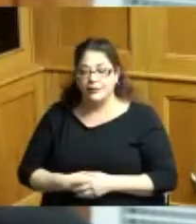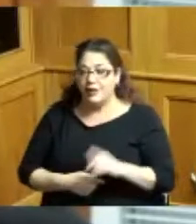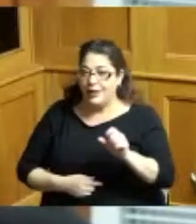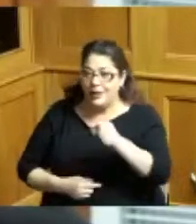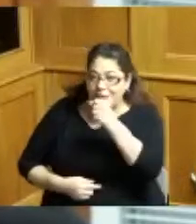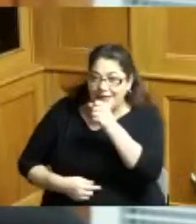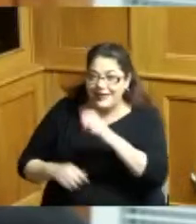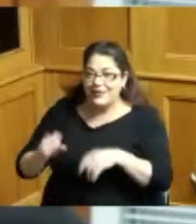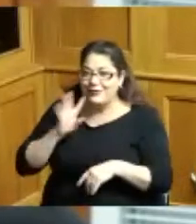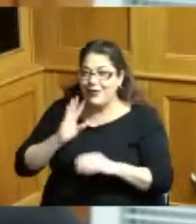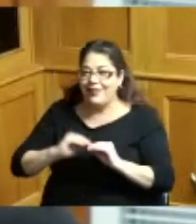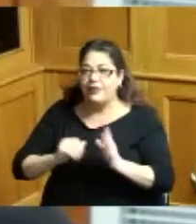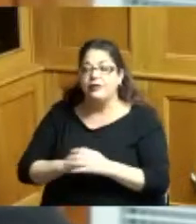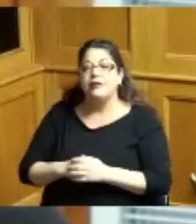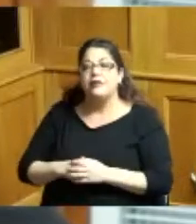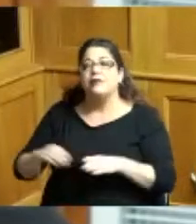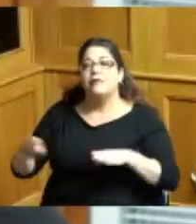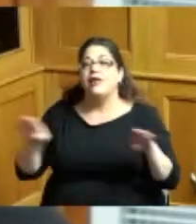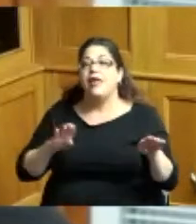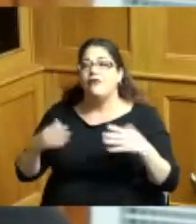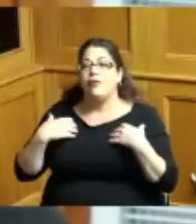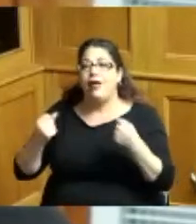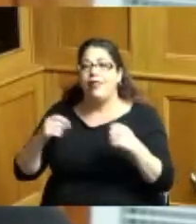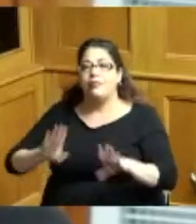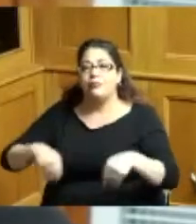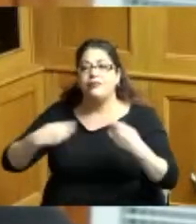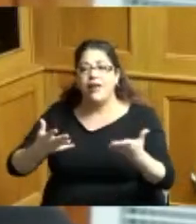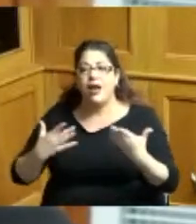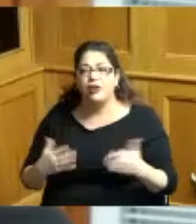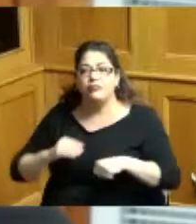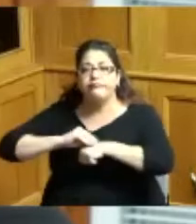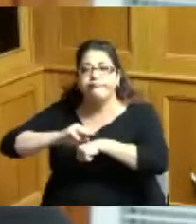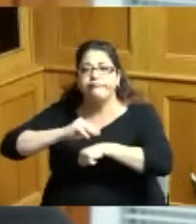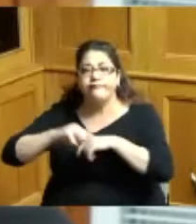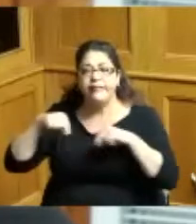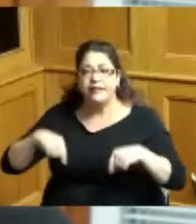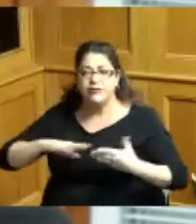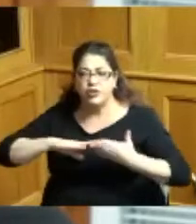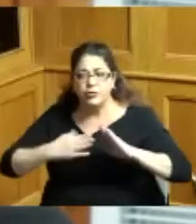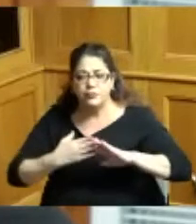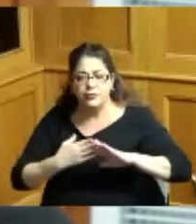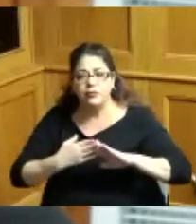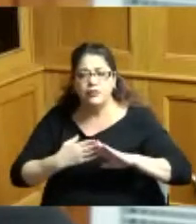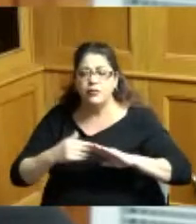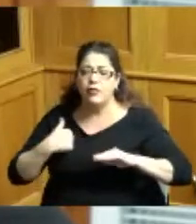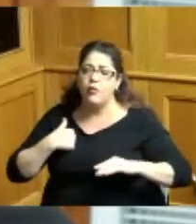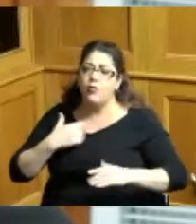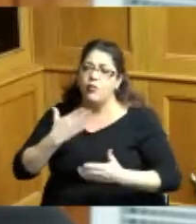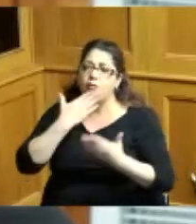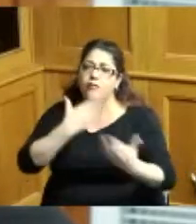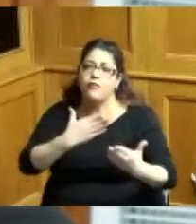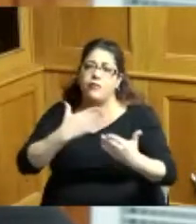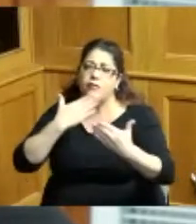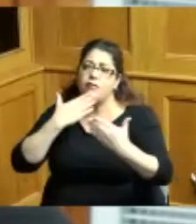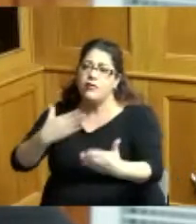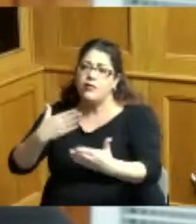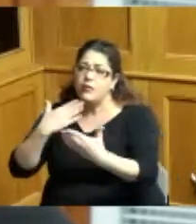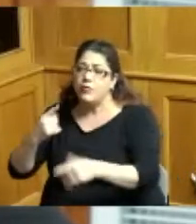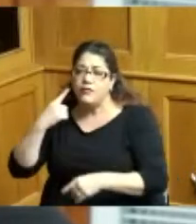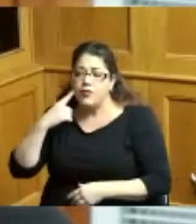as a behavioral health provider in this community I am grateful for the national theme this year